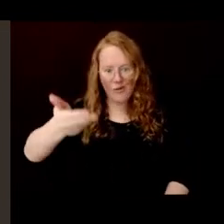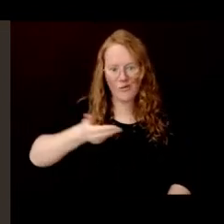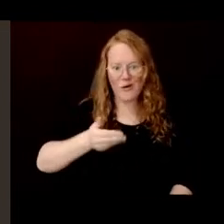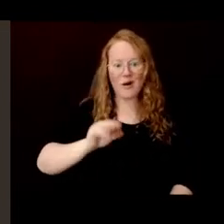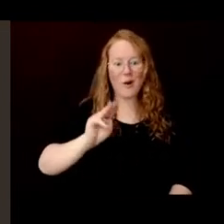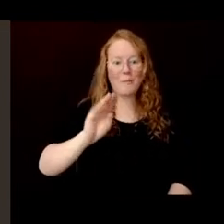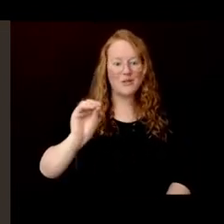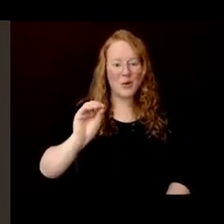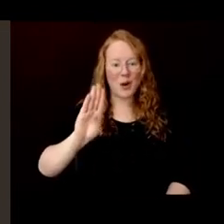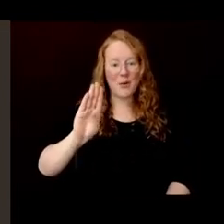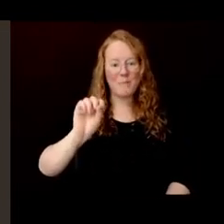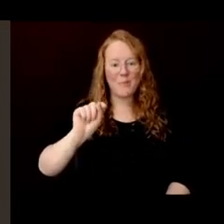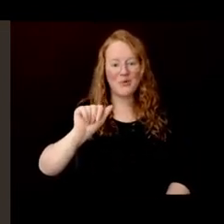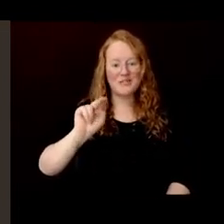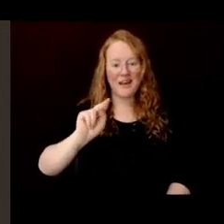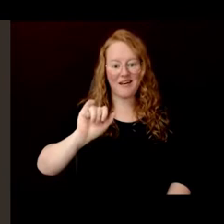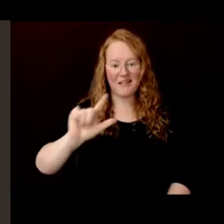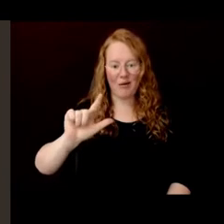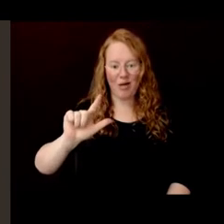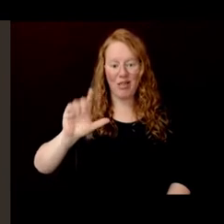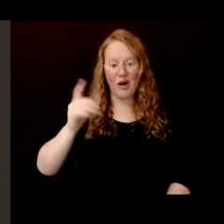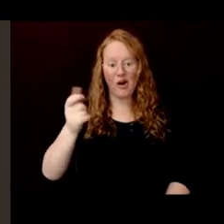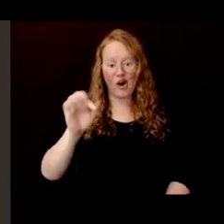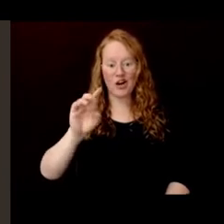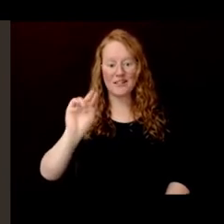I am--the person speaking is Nezka Pfeifer. I'm not on your screen. I'm having a little video glitch, today.